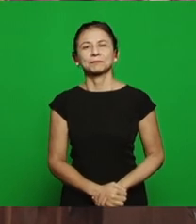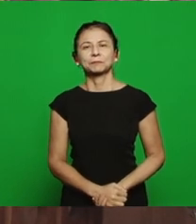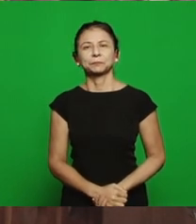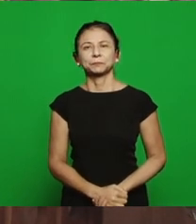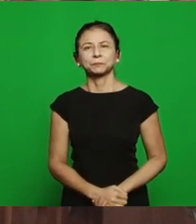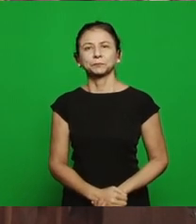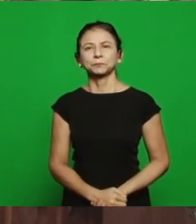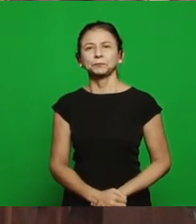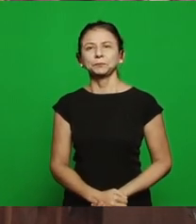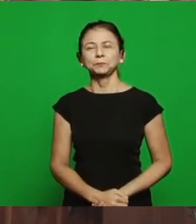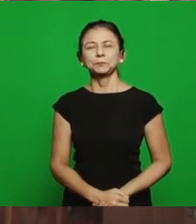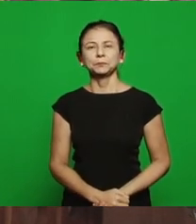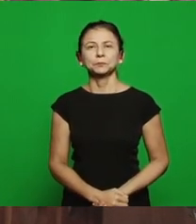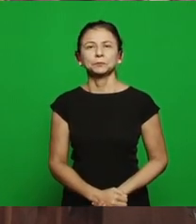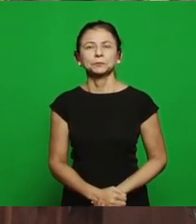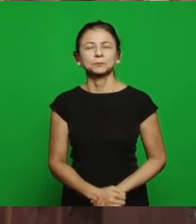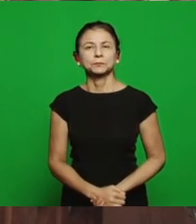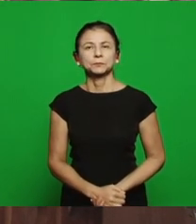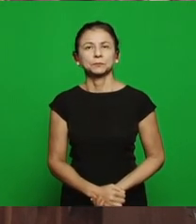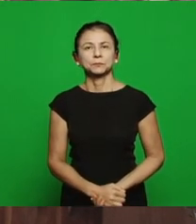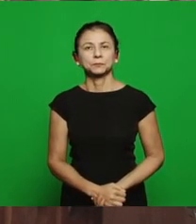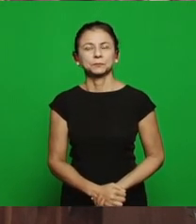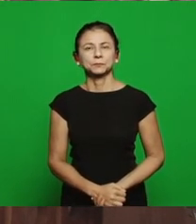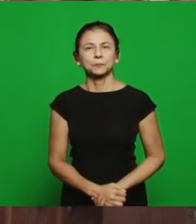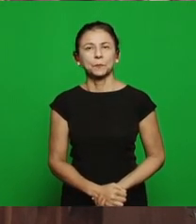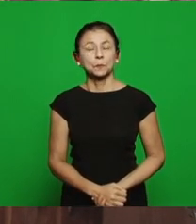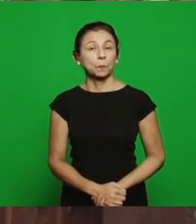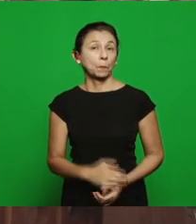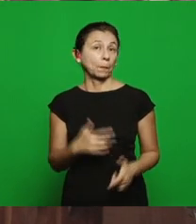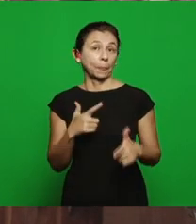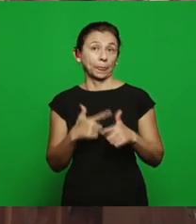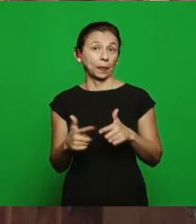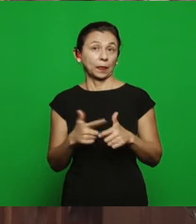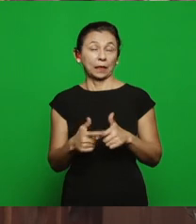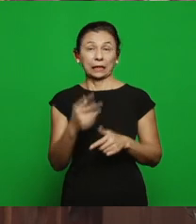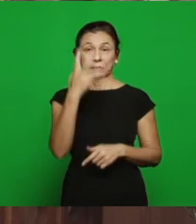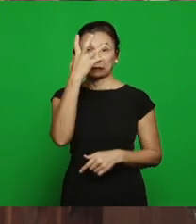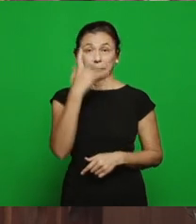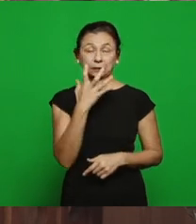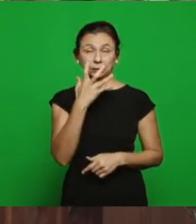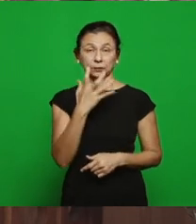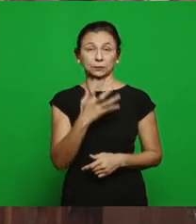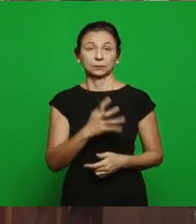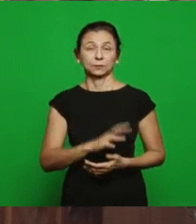Brethren, the great problem here is: teaching